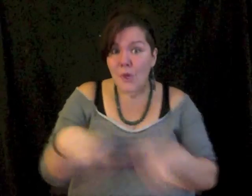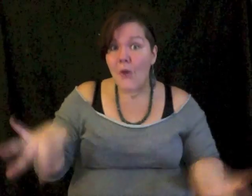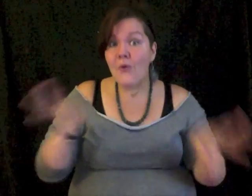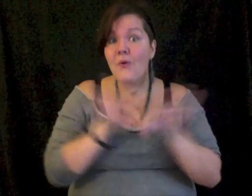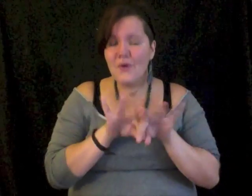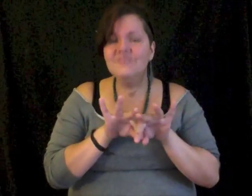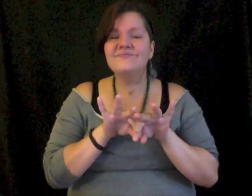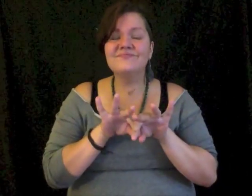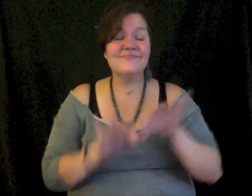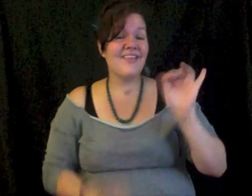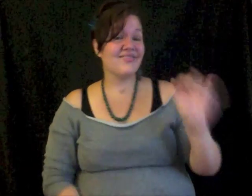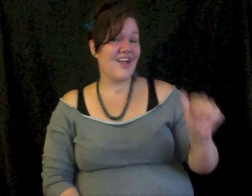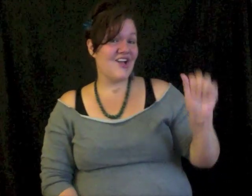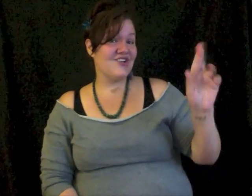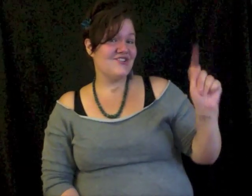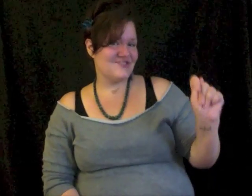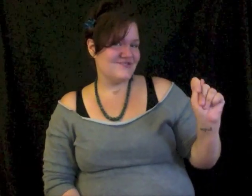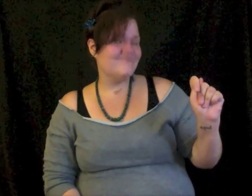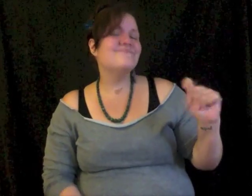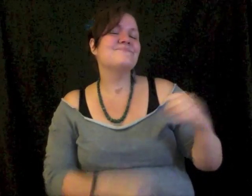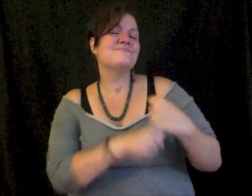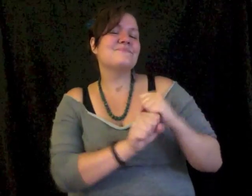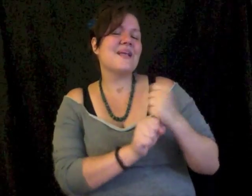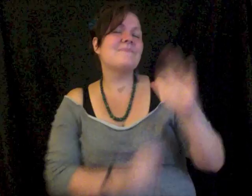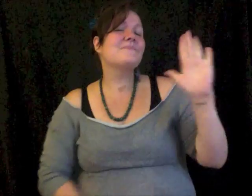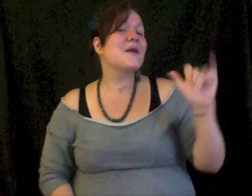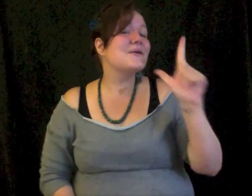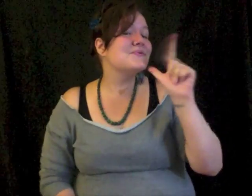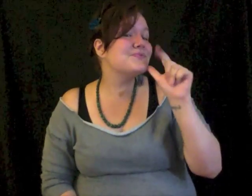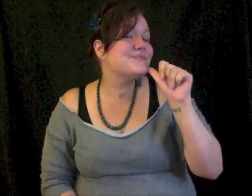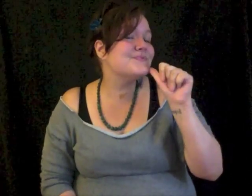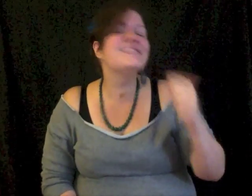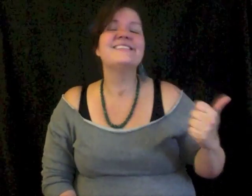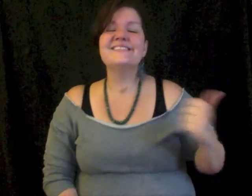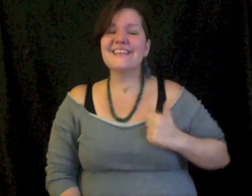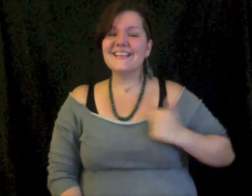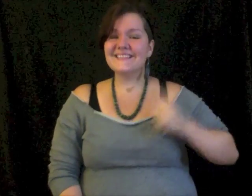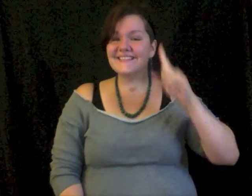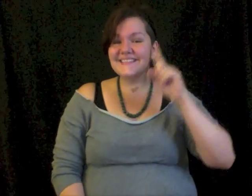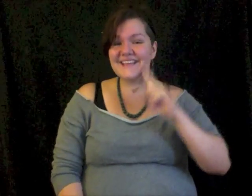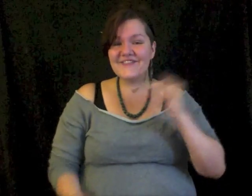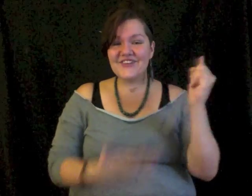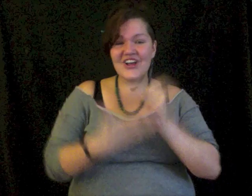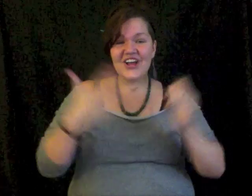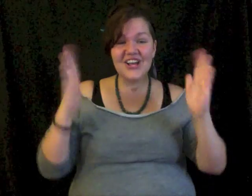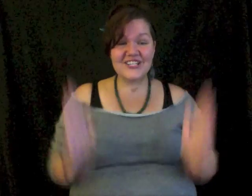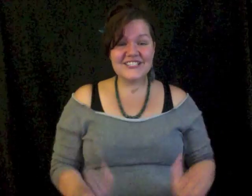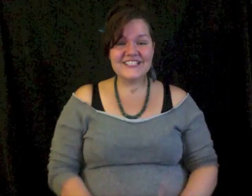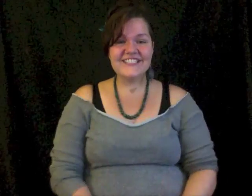as long those were made by Deaf Canadian artists.